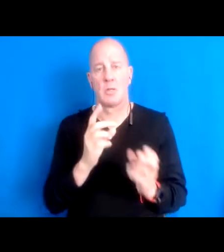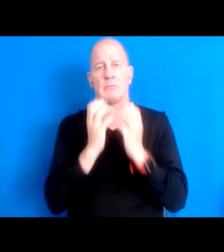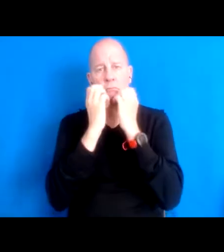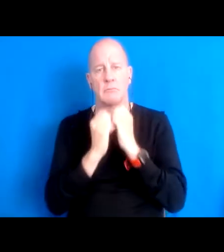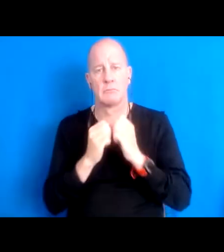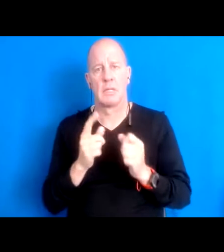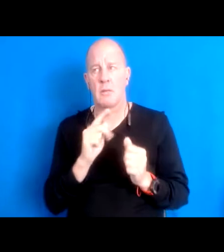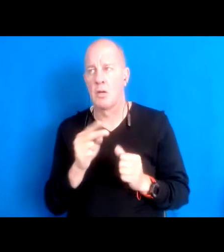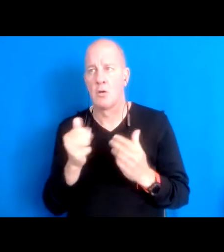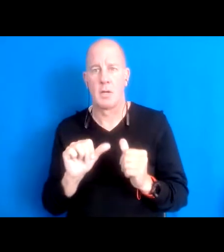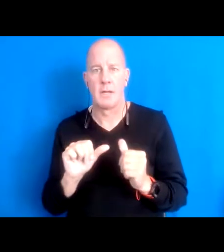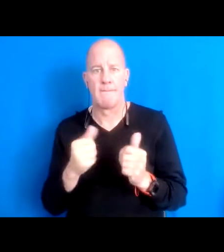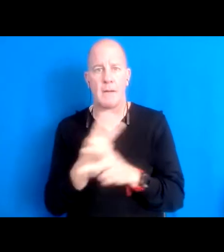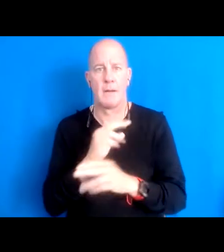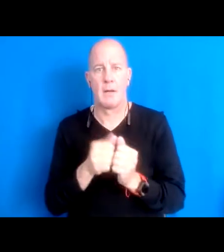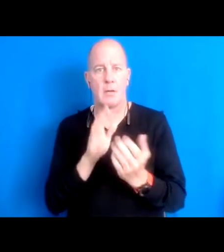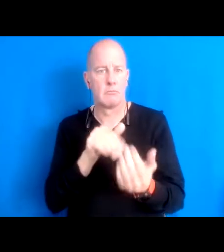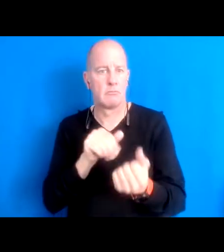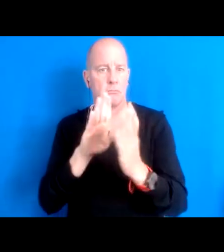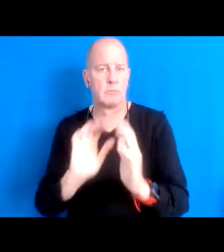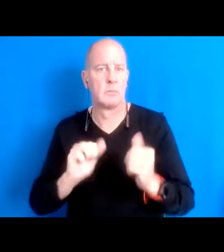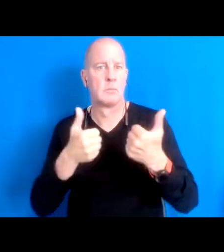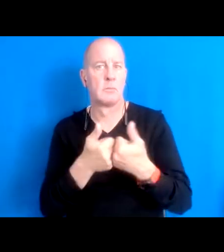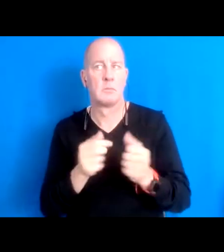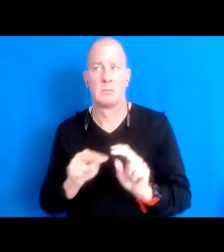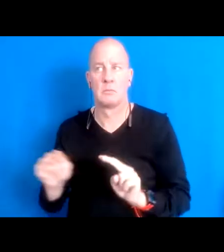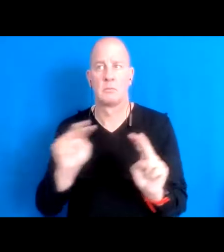16:01:28 me and my classes and realized that I was the only person of color in those spaces.